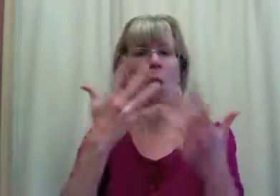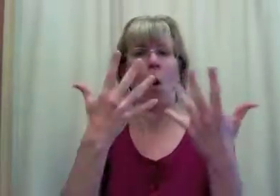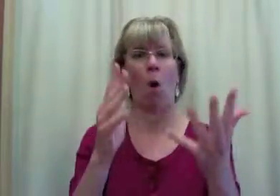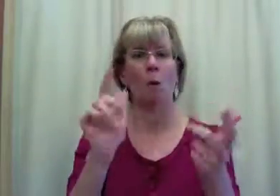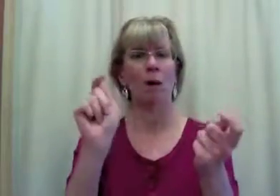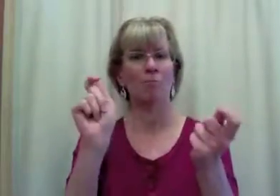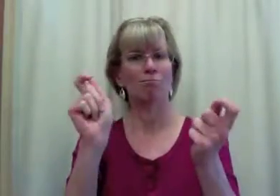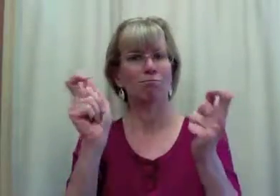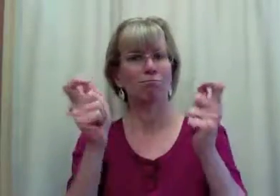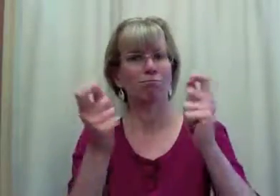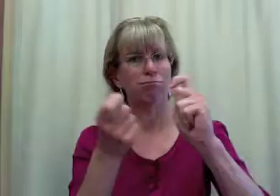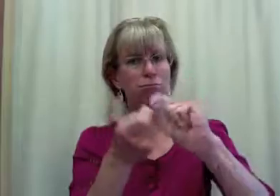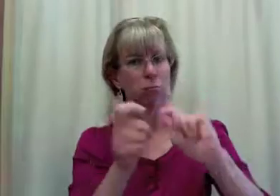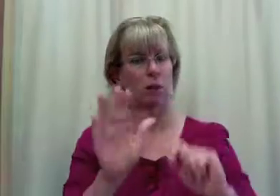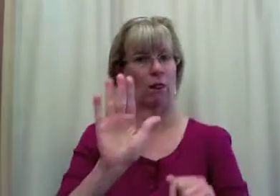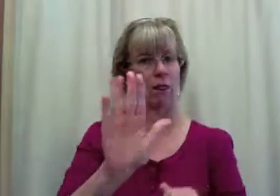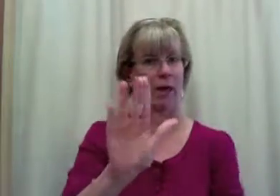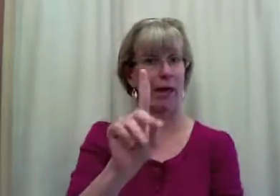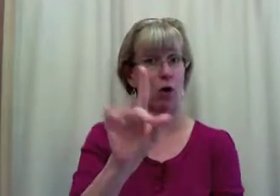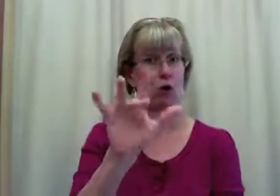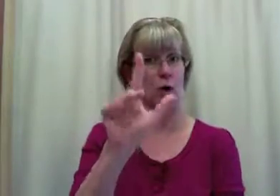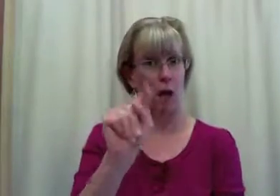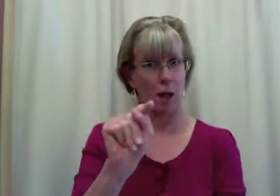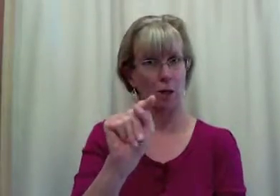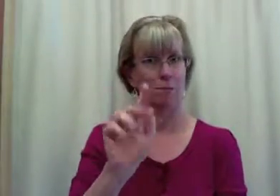who changed their diets